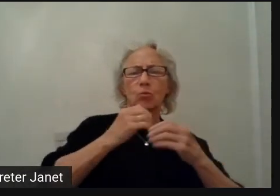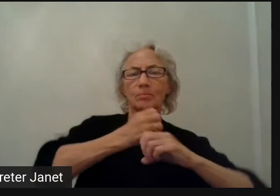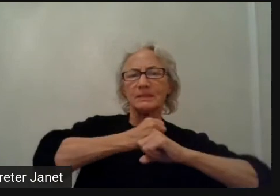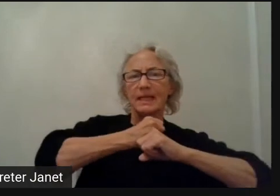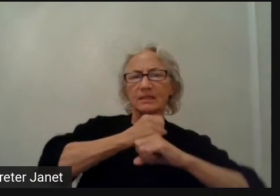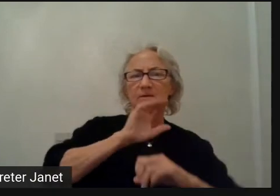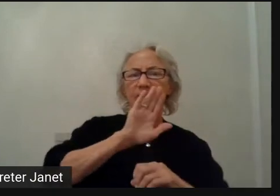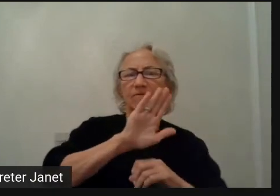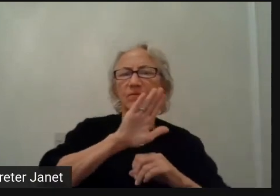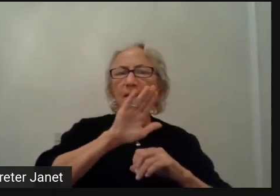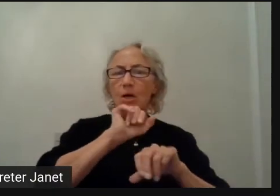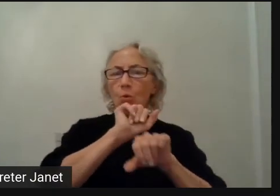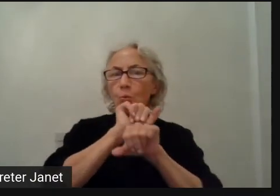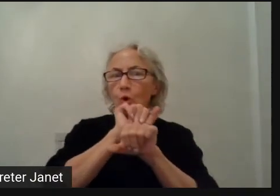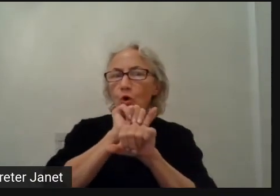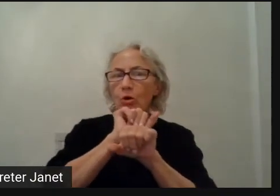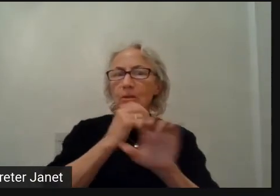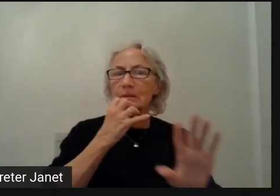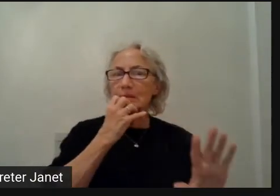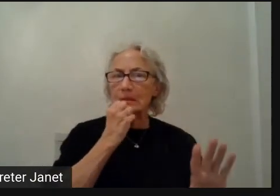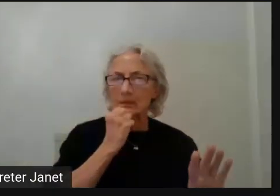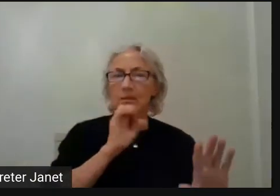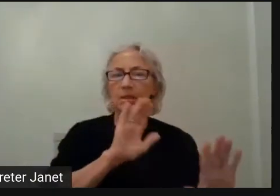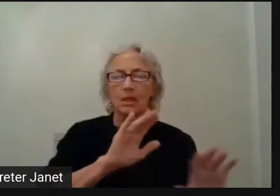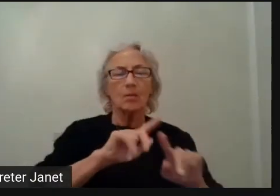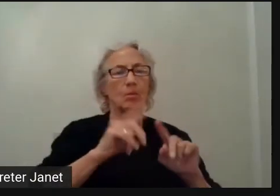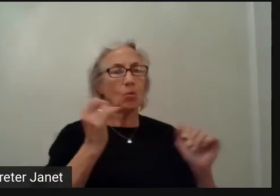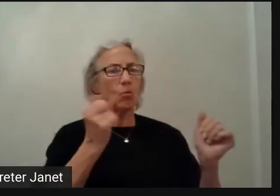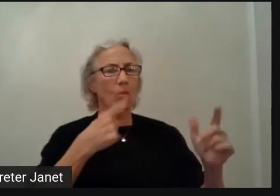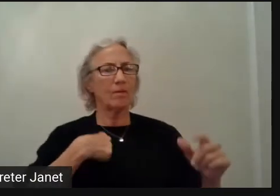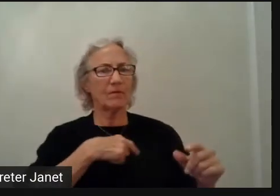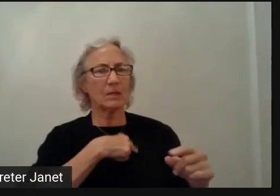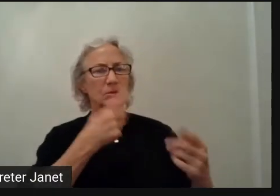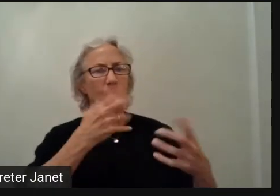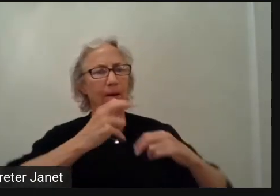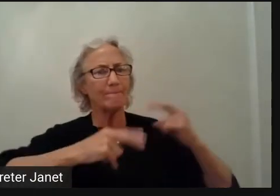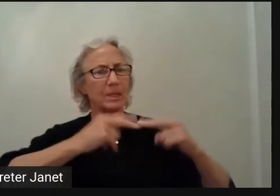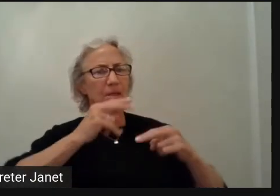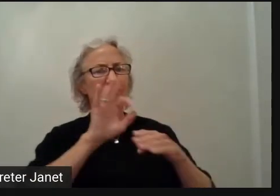We all want to build functional websites that achieve whatever their goal is.